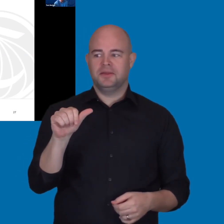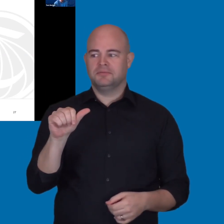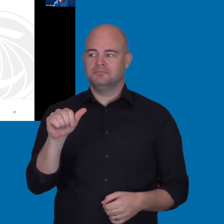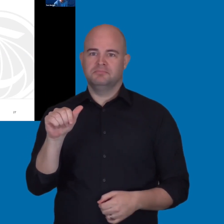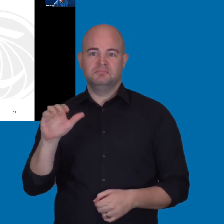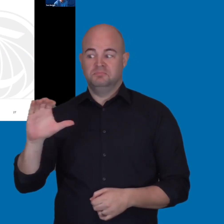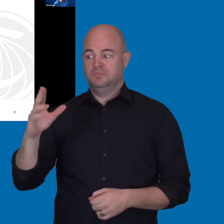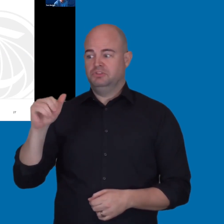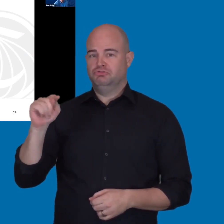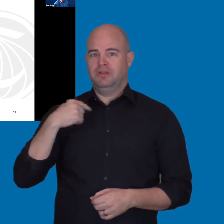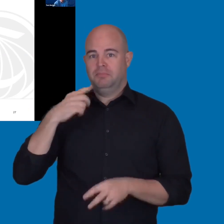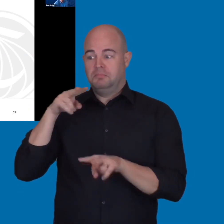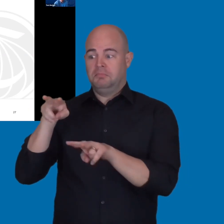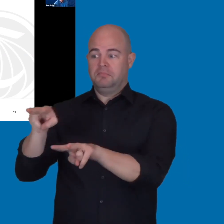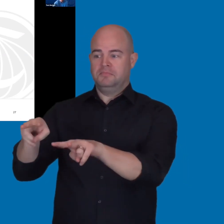I haven't been monitoring the chat.